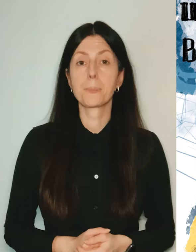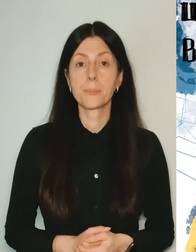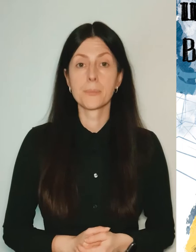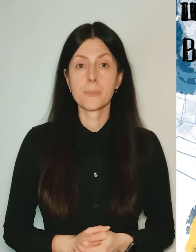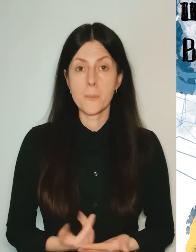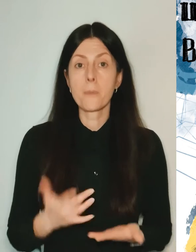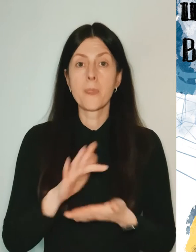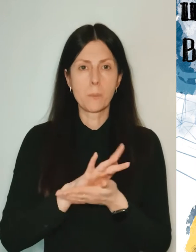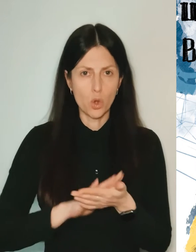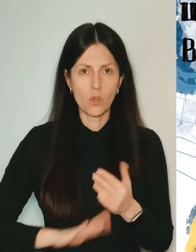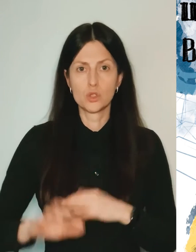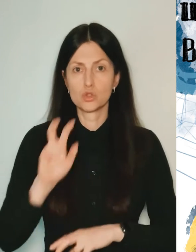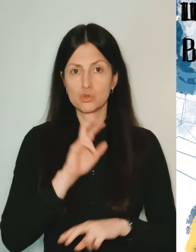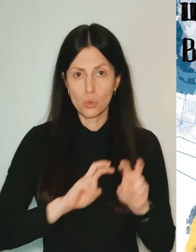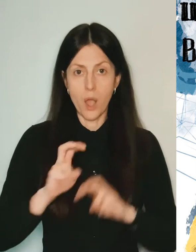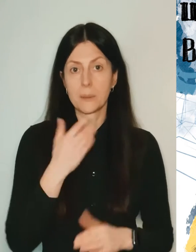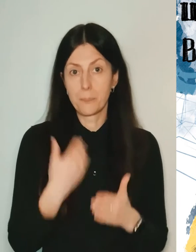And she kept looking for the gumguard.